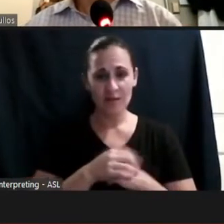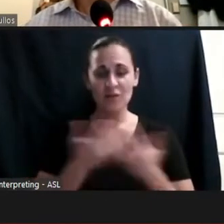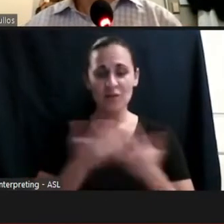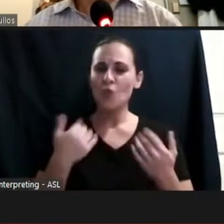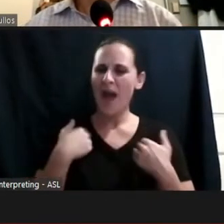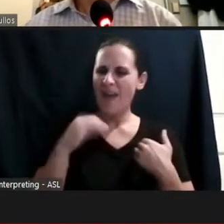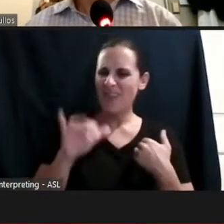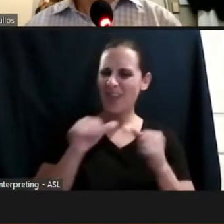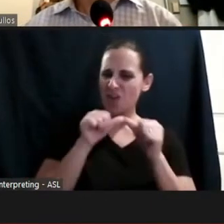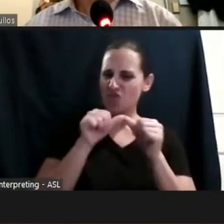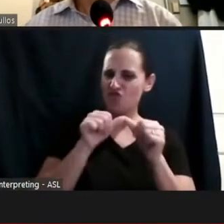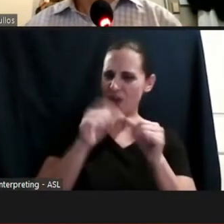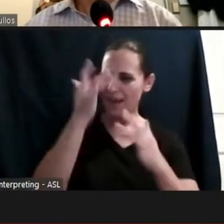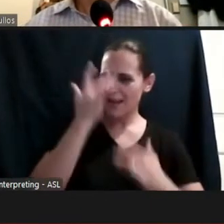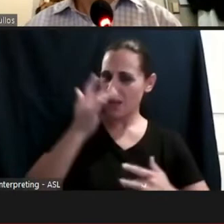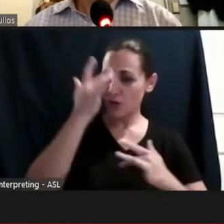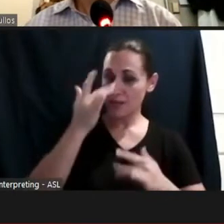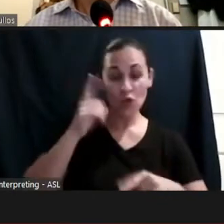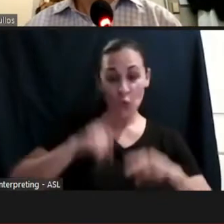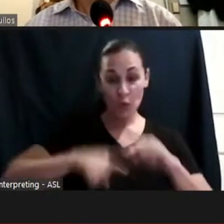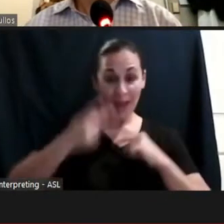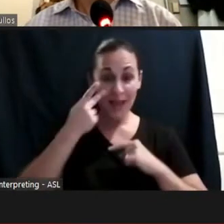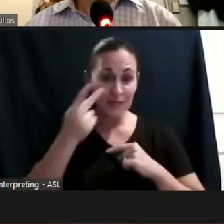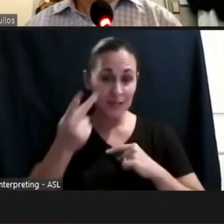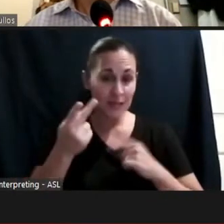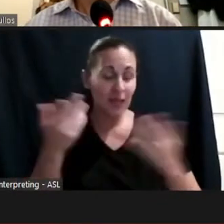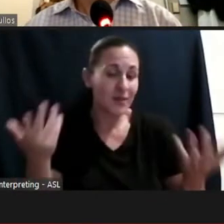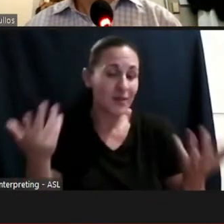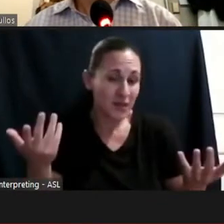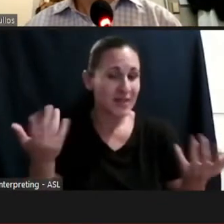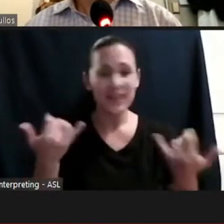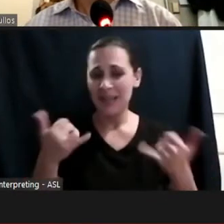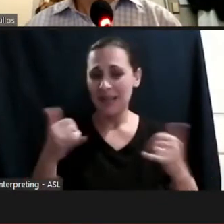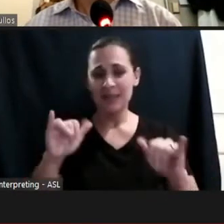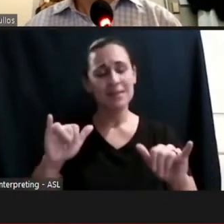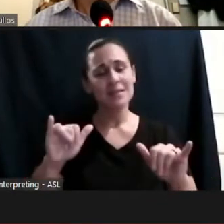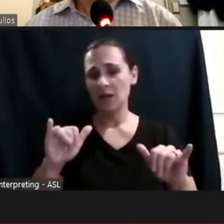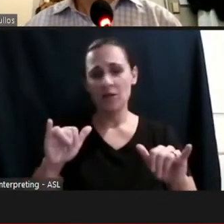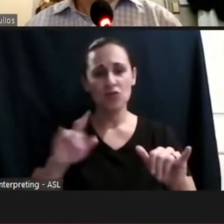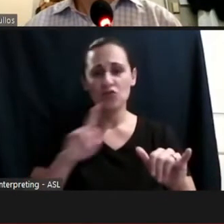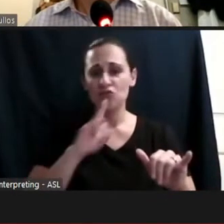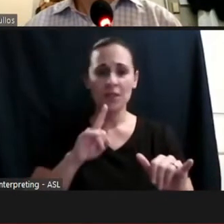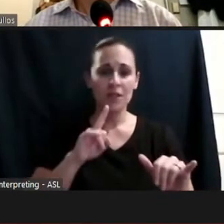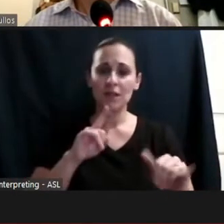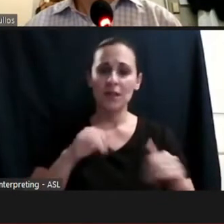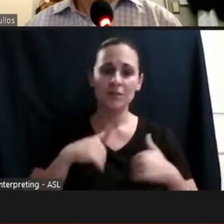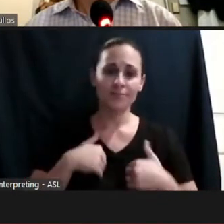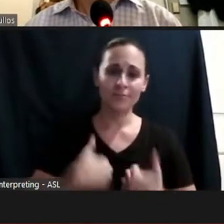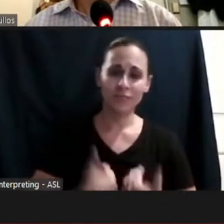even though it's invisible, it is taxing. But it's not something that people can